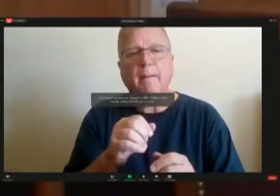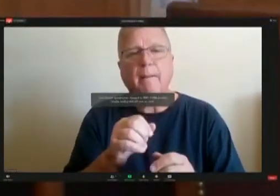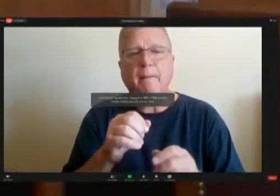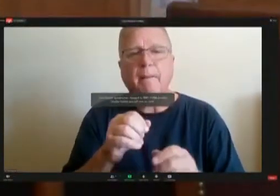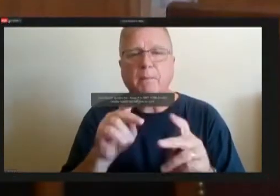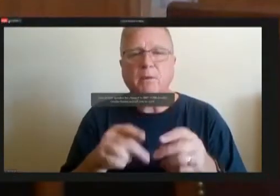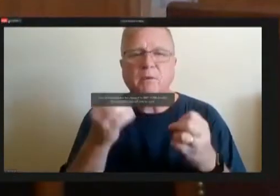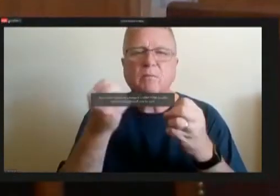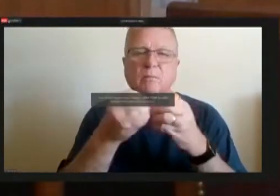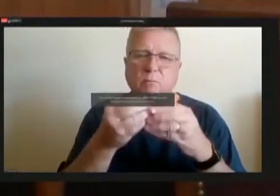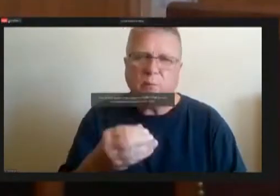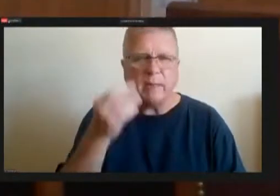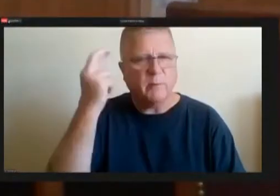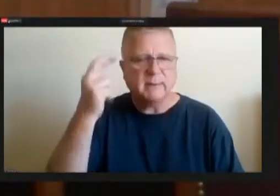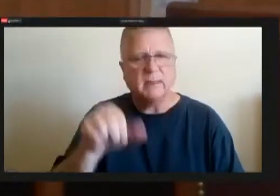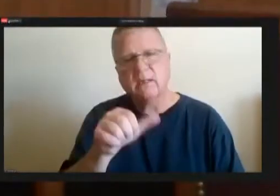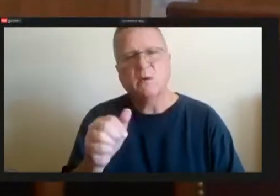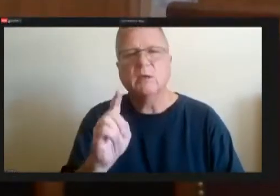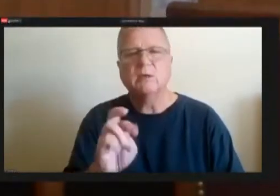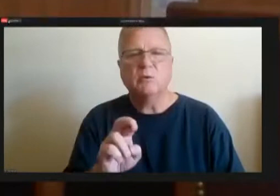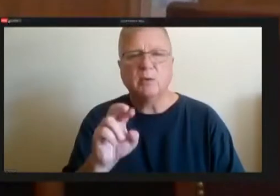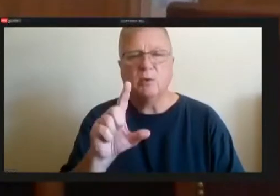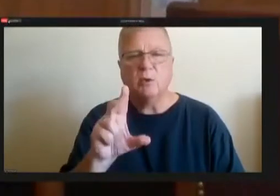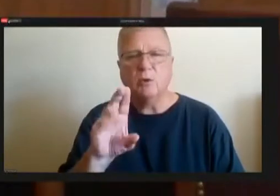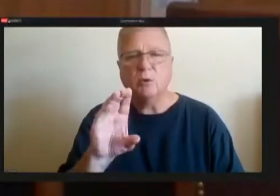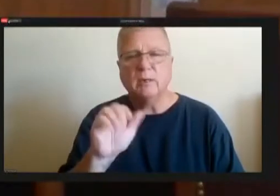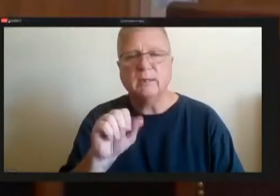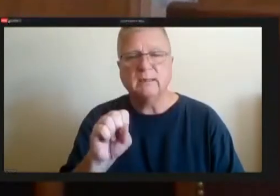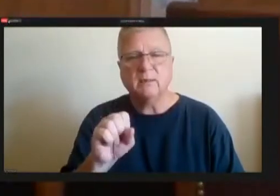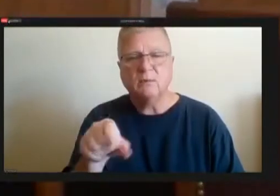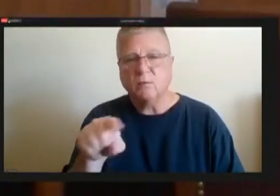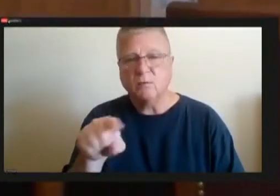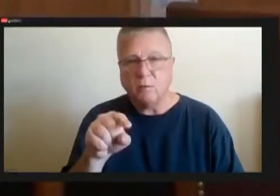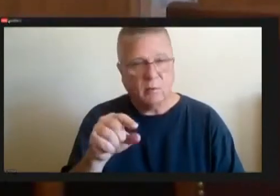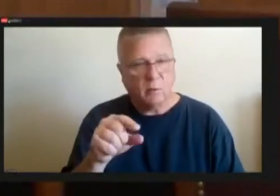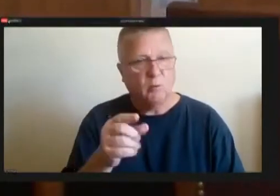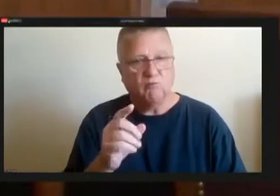The other one is Director Lucas, you know, for those of you who were at the budget hearing